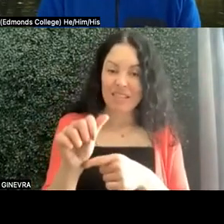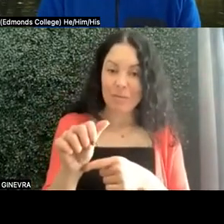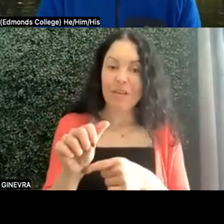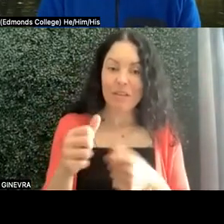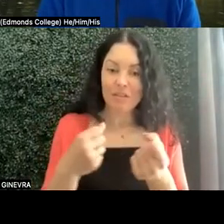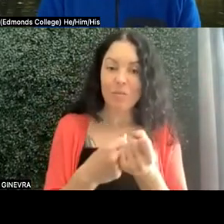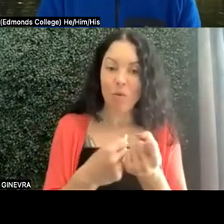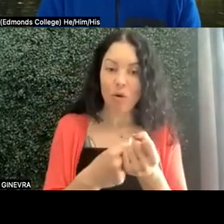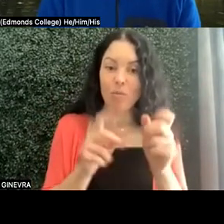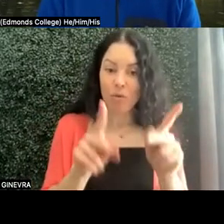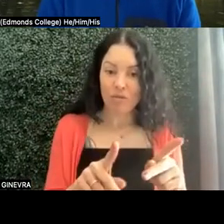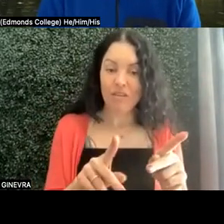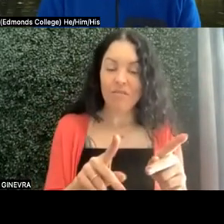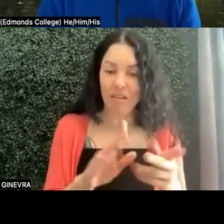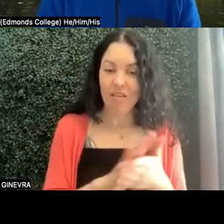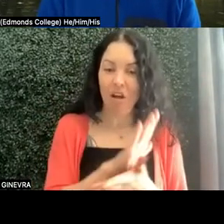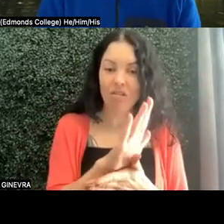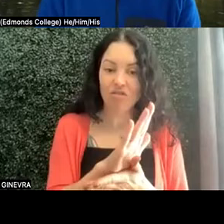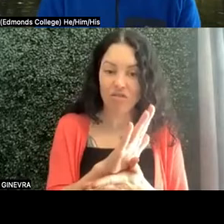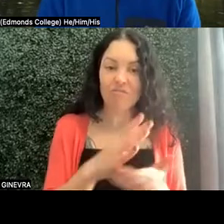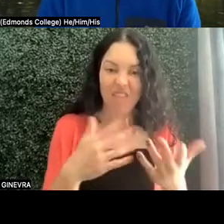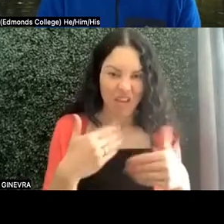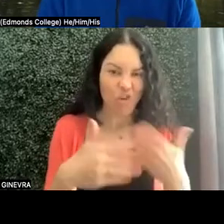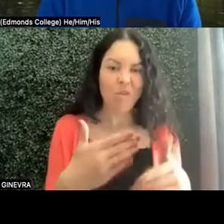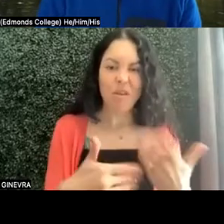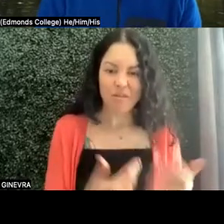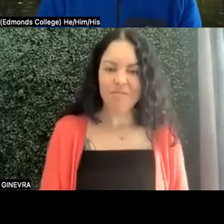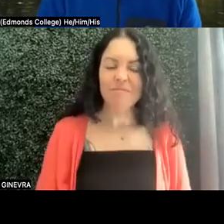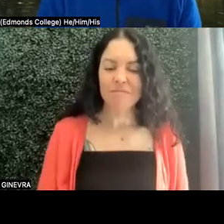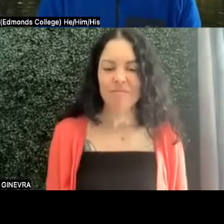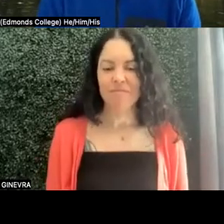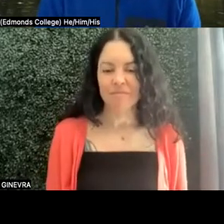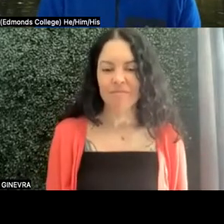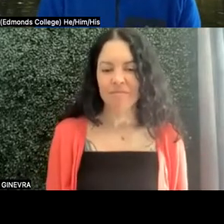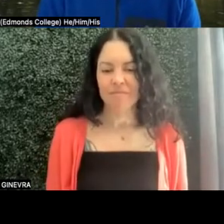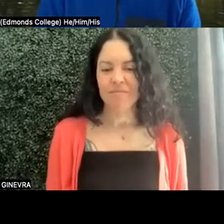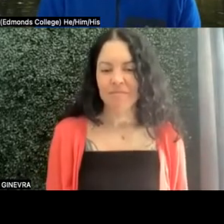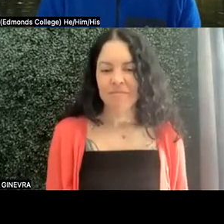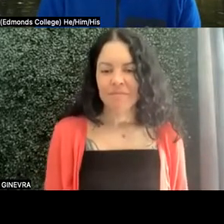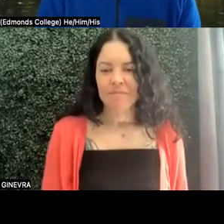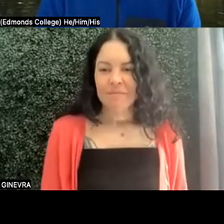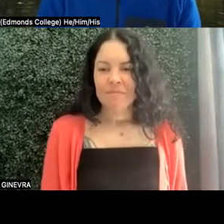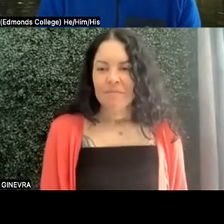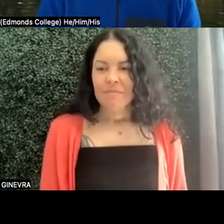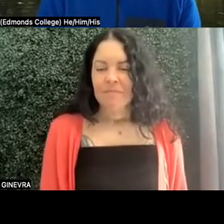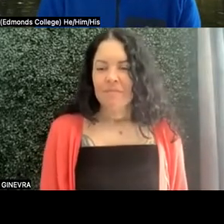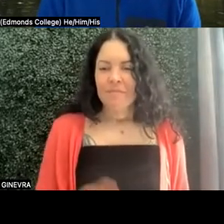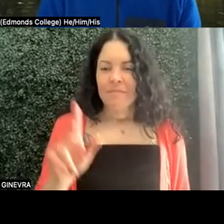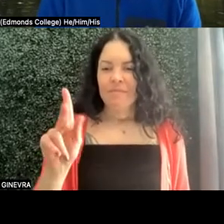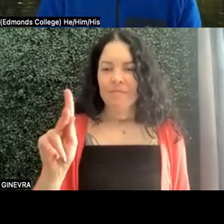and then go from there. Great, great. Catherine.